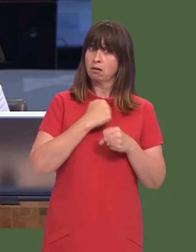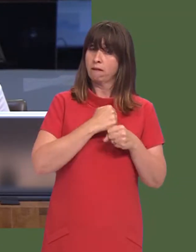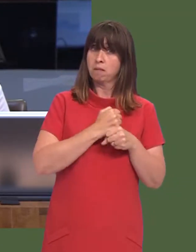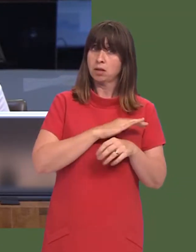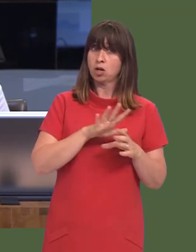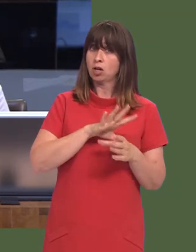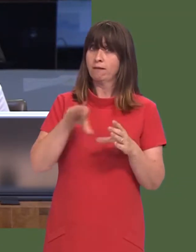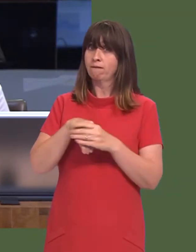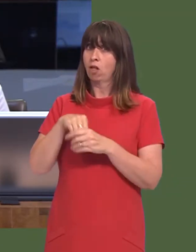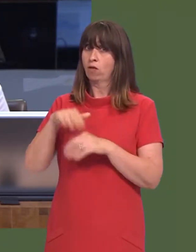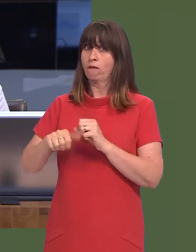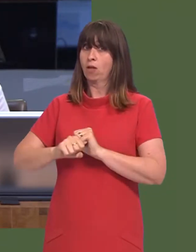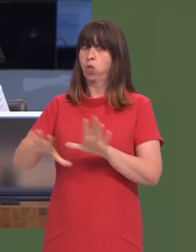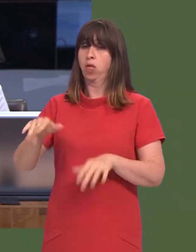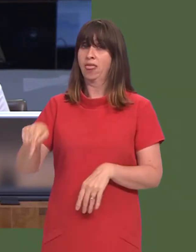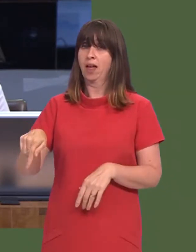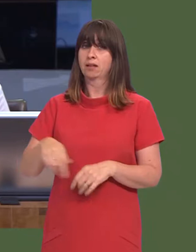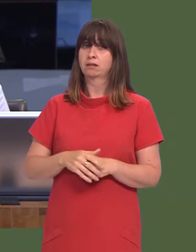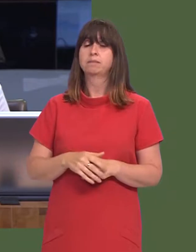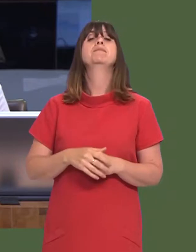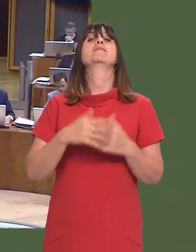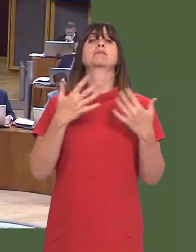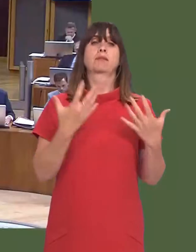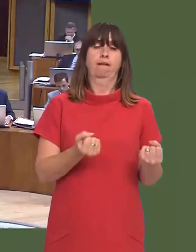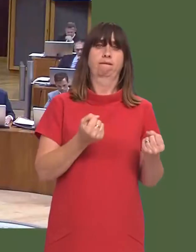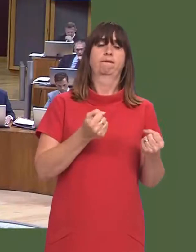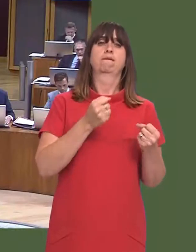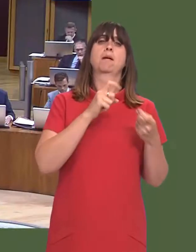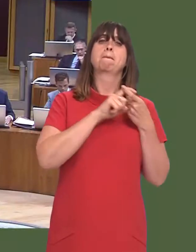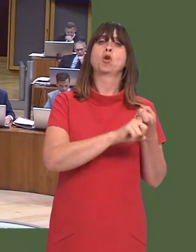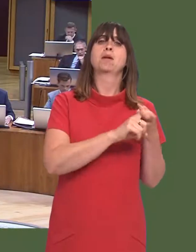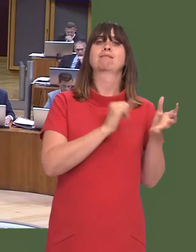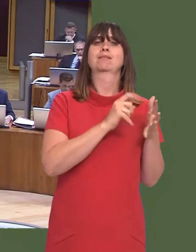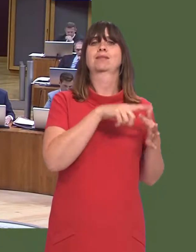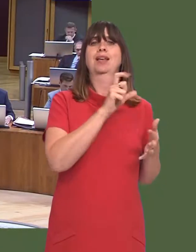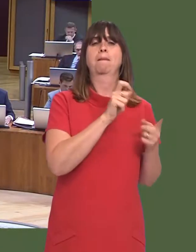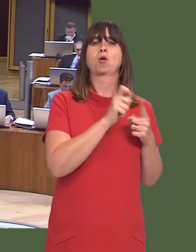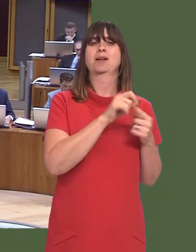the Government was involved in its disclosure? Carwyn Jones: A leak inquiry has been initiated by the Permanent Secretary; that will have